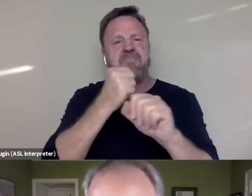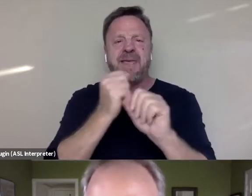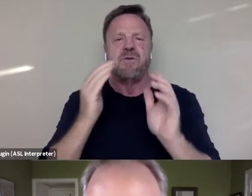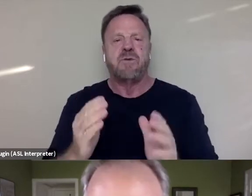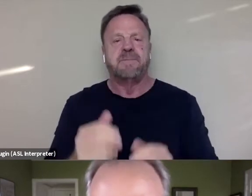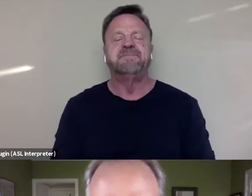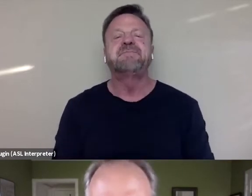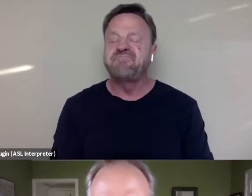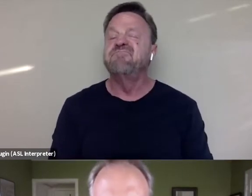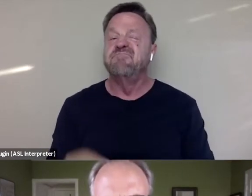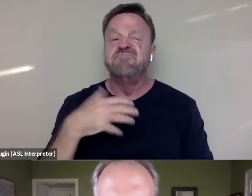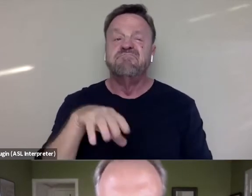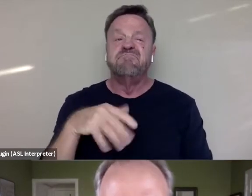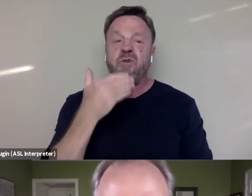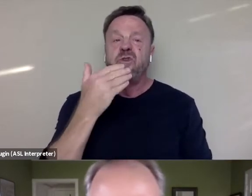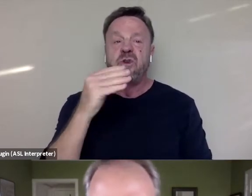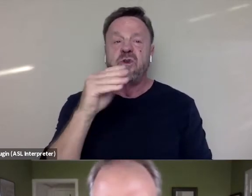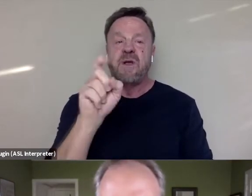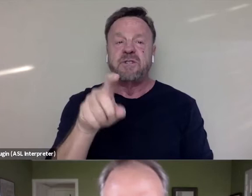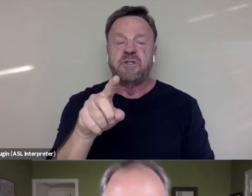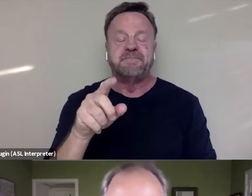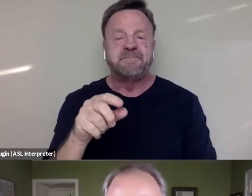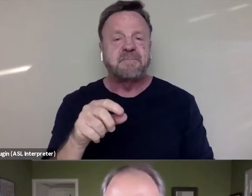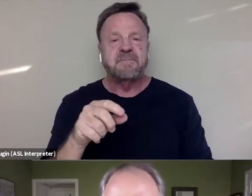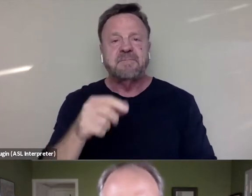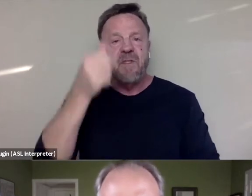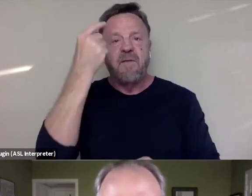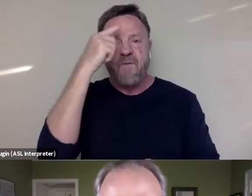That's a very good question. And I think, for anybody, as an activist,